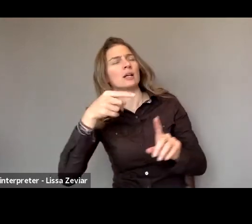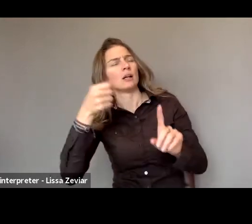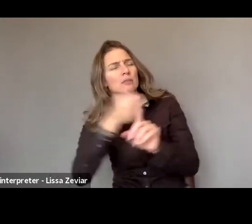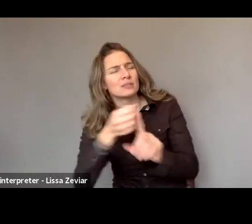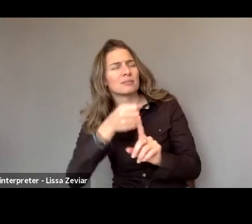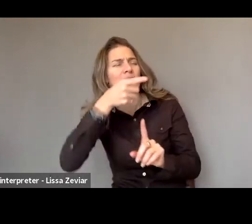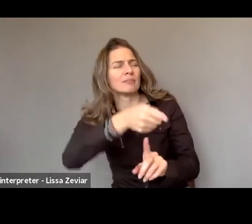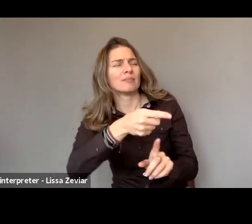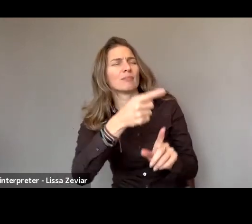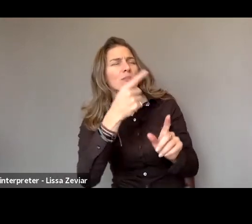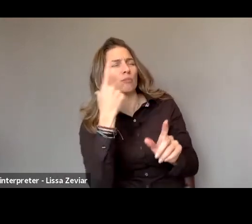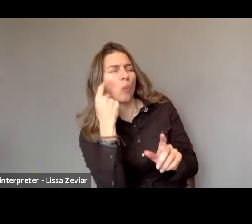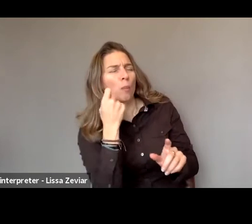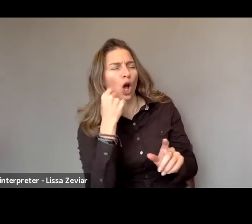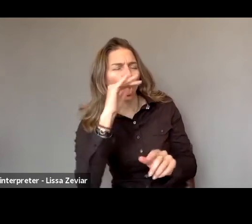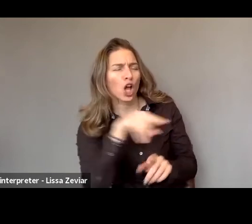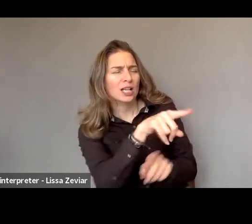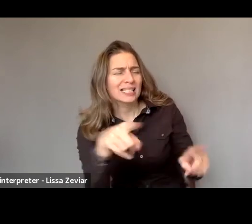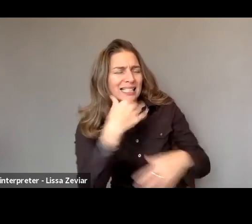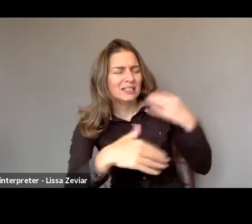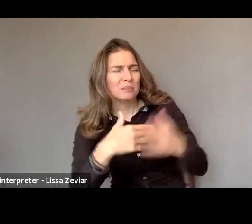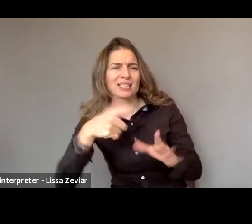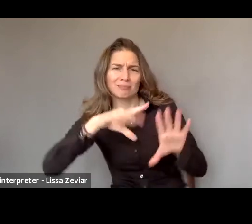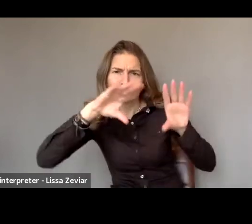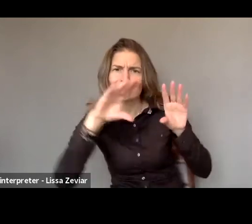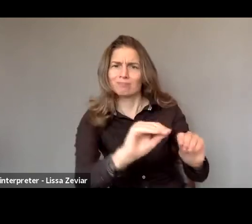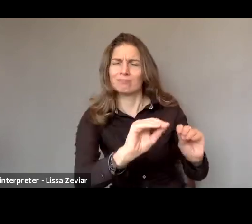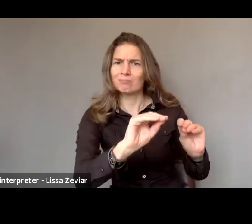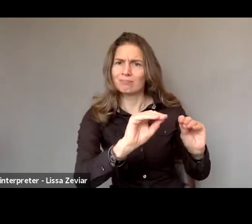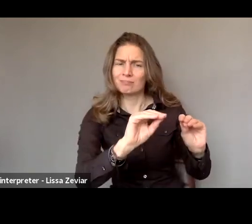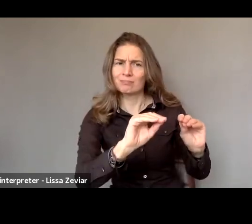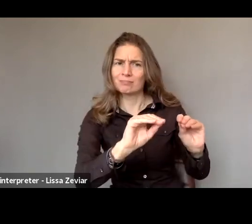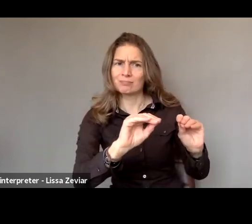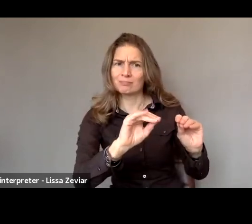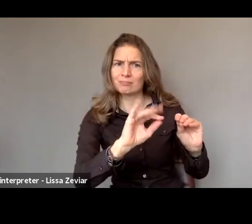And for this important issue we have with us Lesia Radelicki,